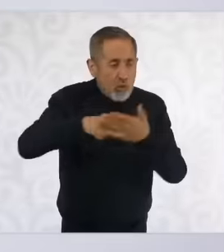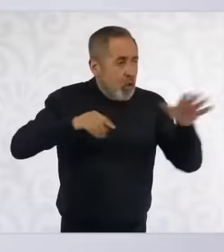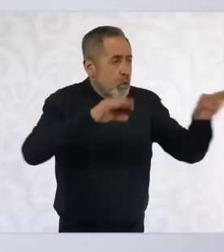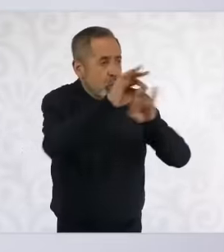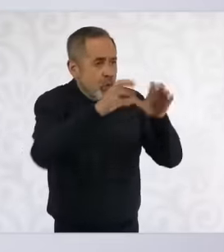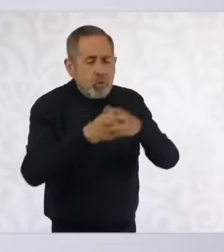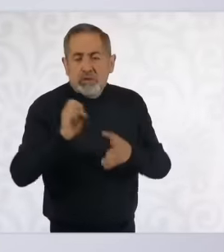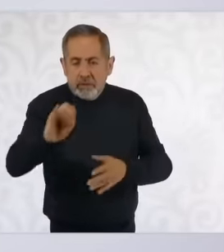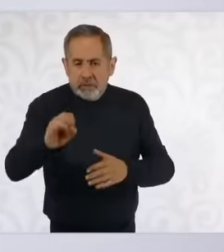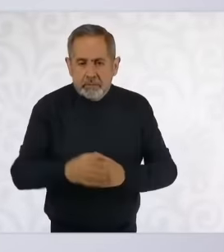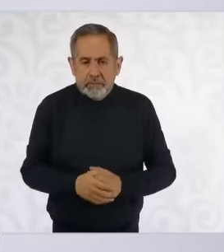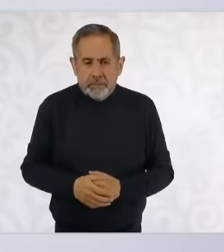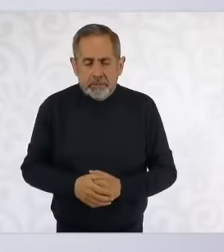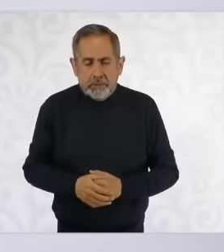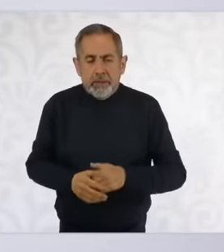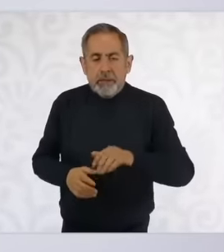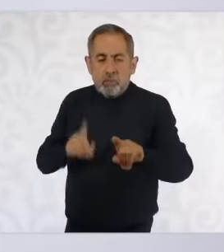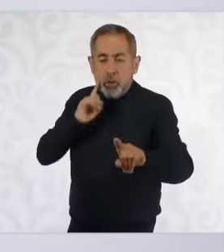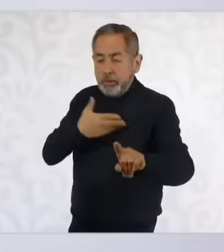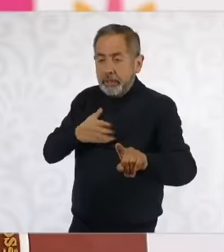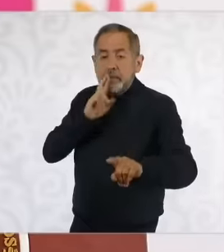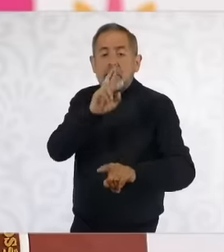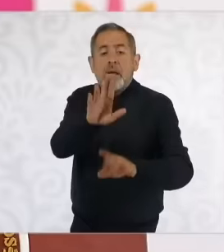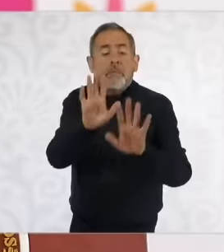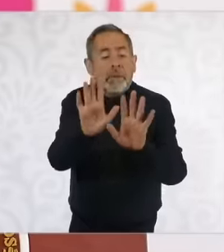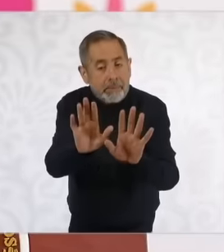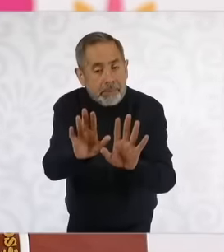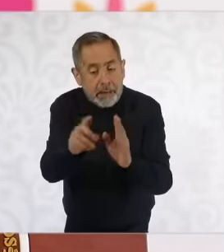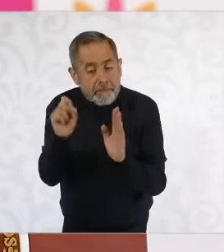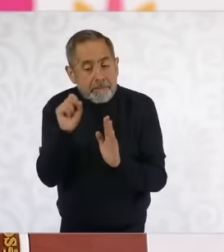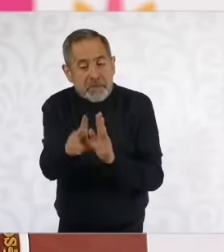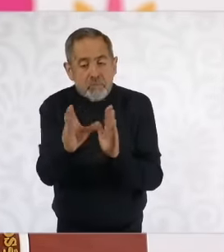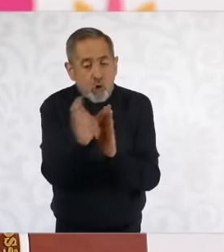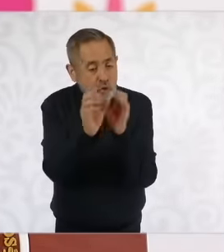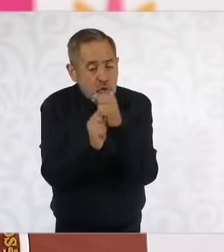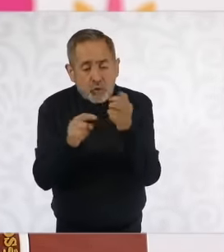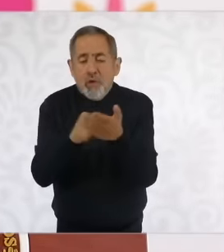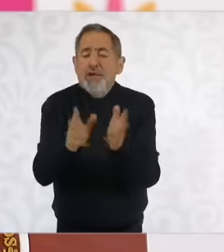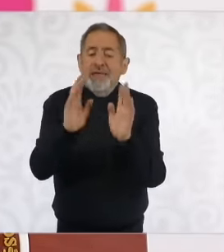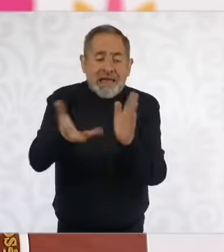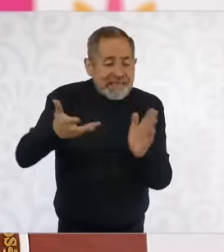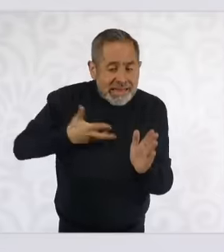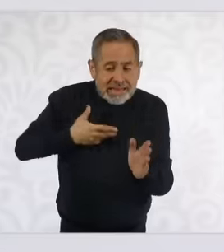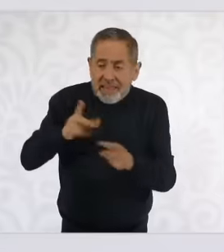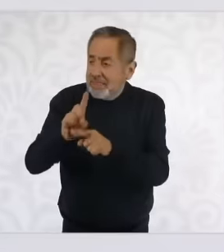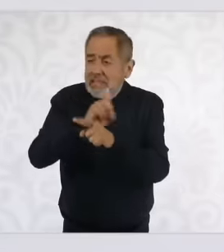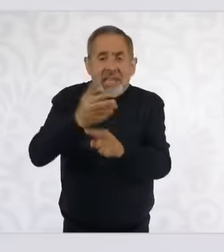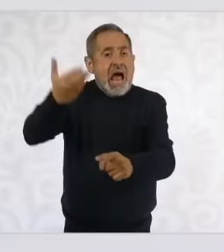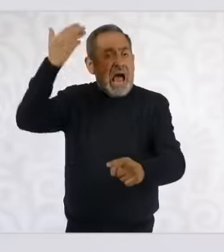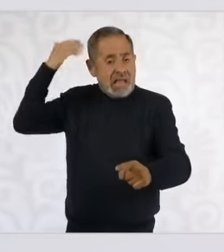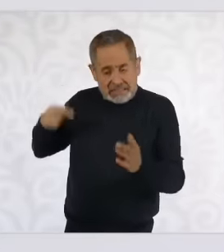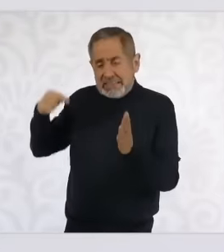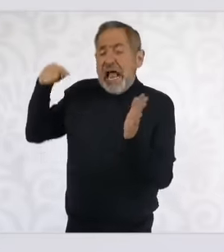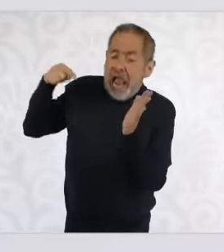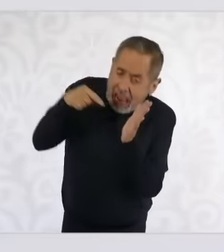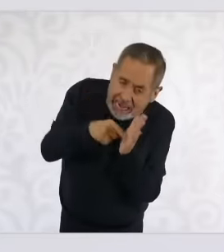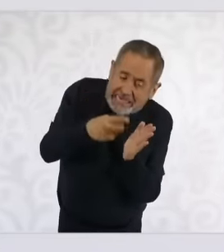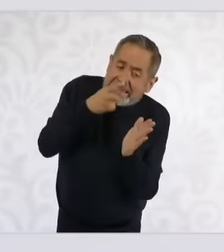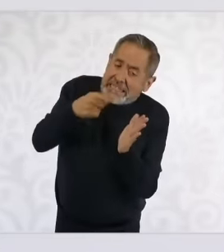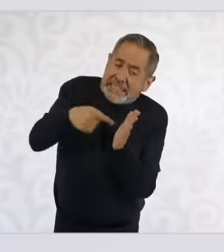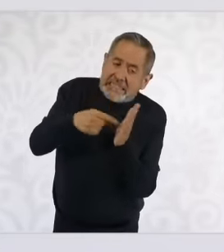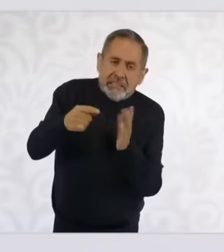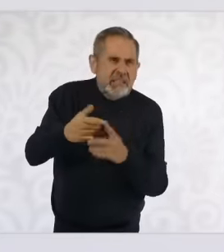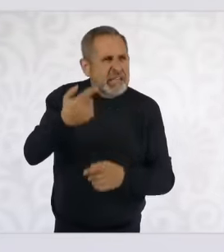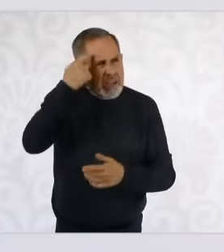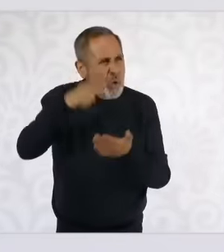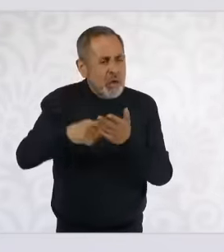constitutional supremacy is in the Constitution itself, we already read it here on Thursday,